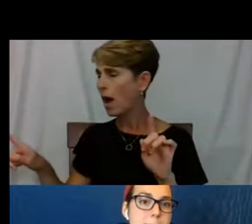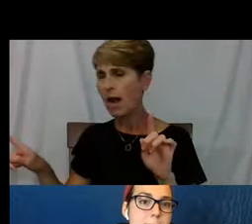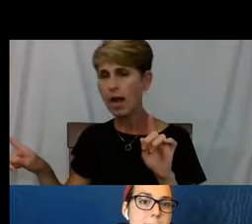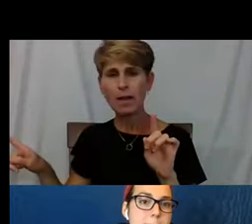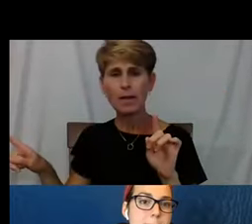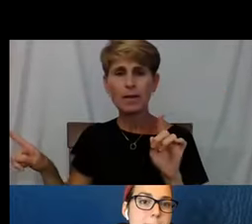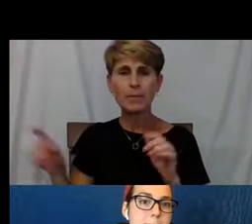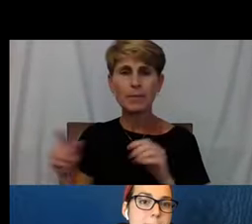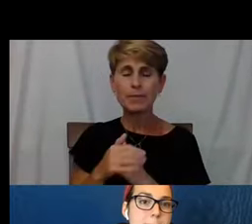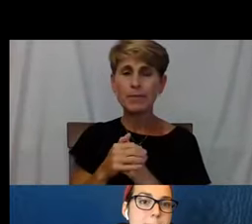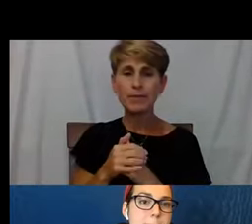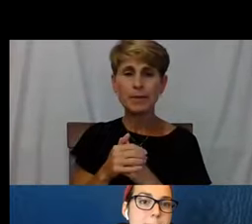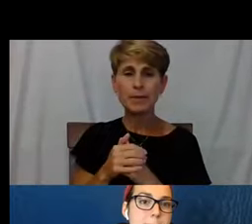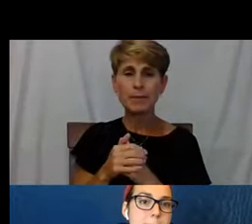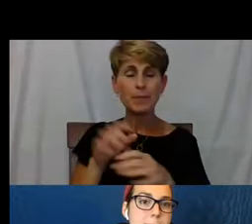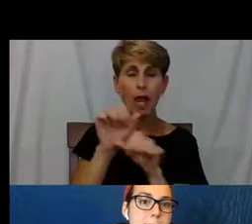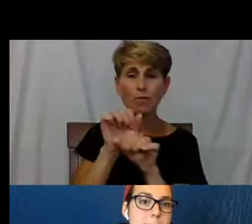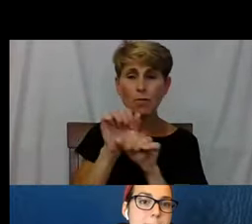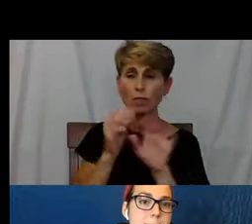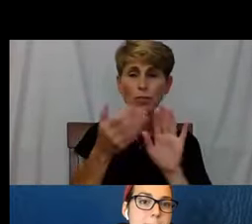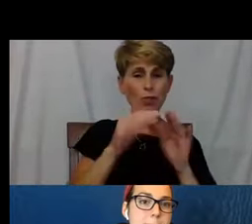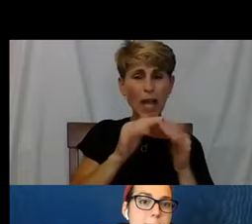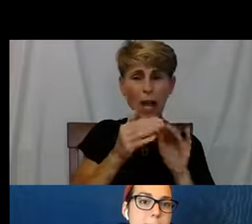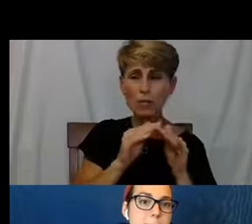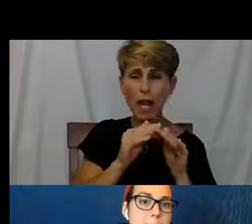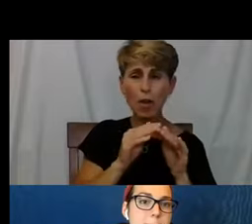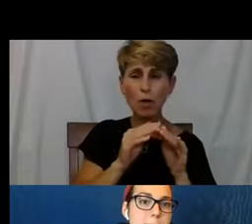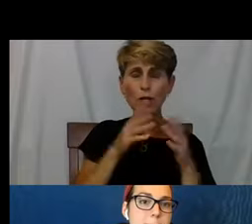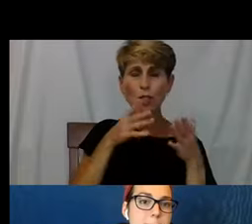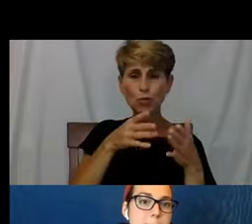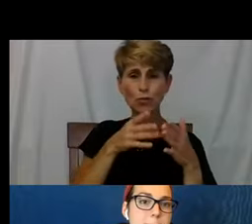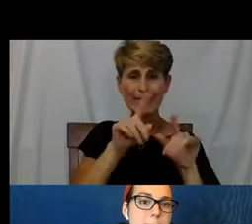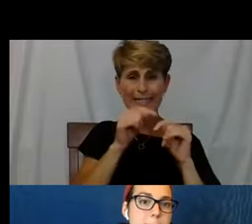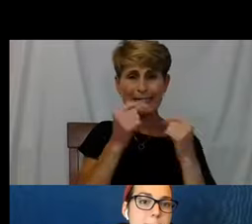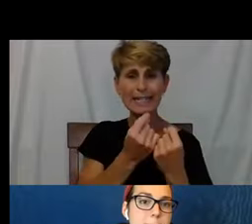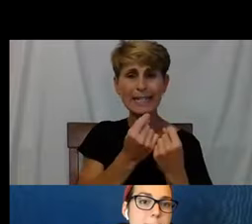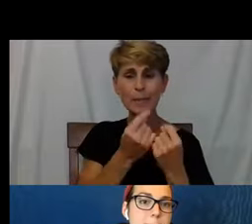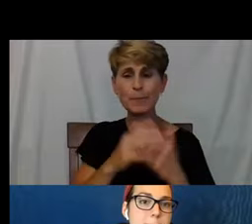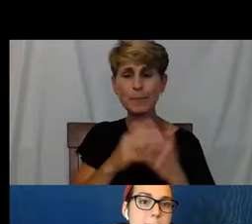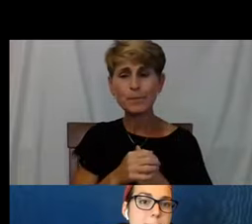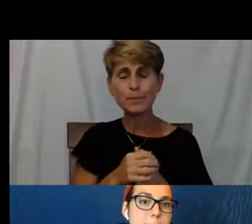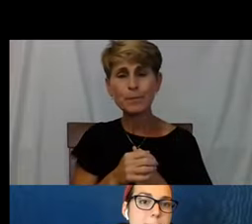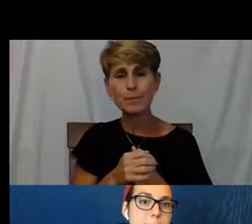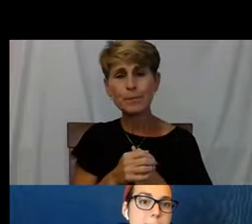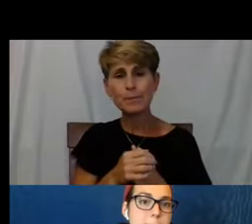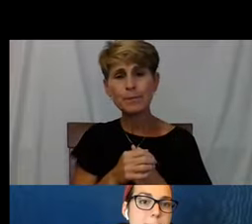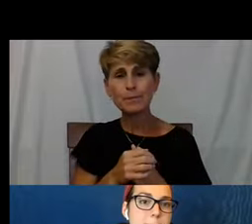I've worked with Downtown Street team, which is a working experience program